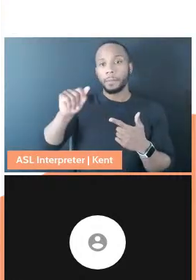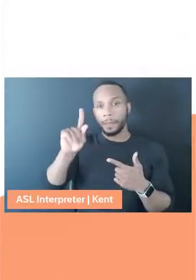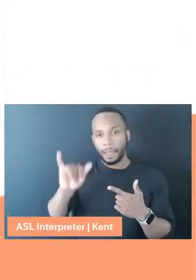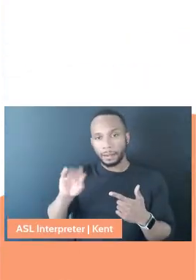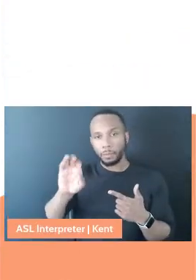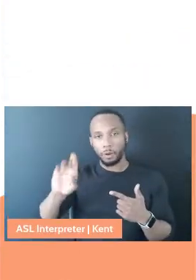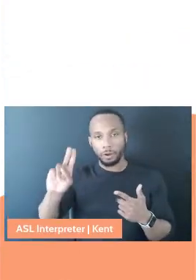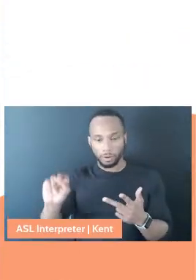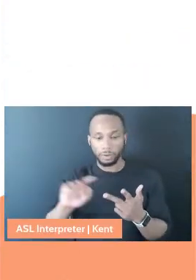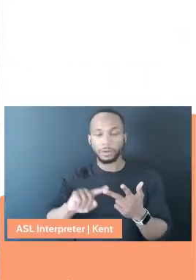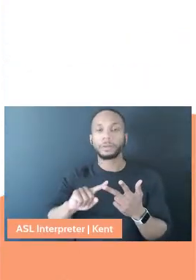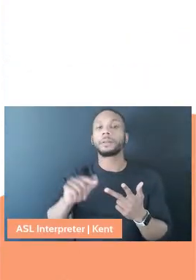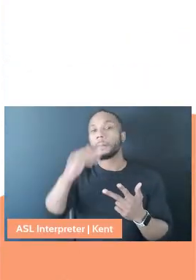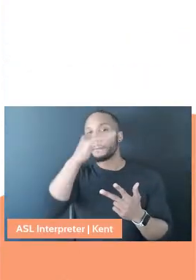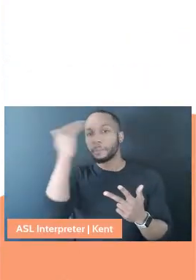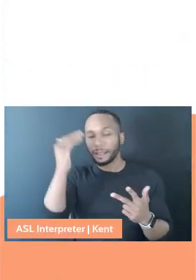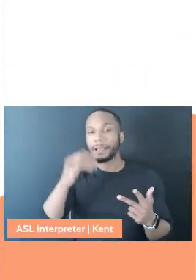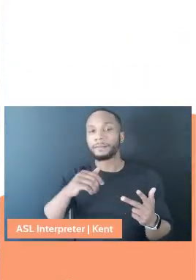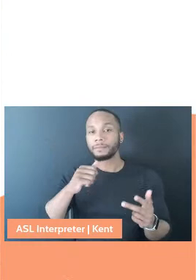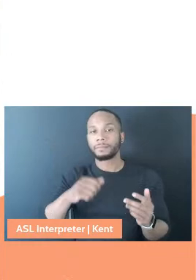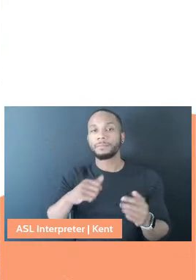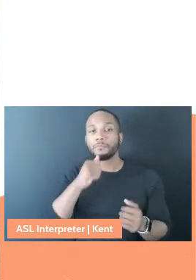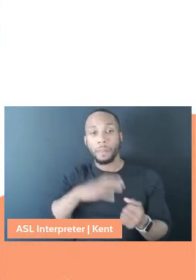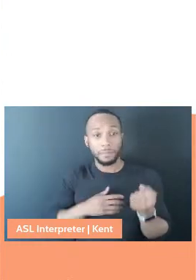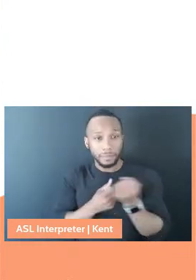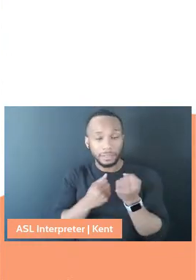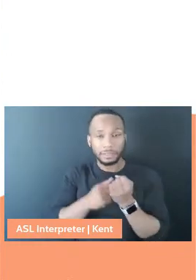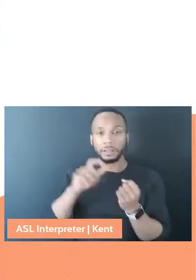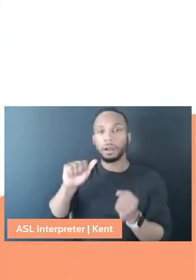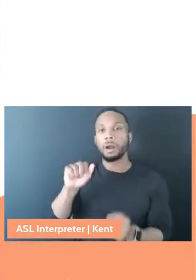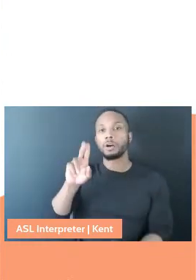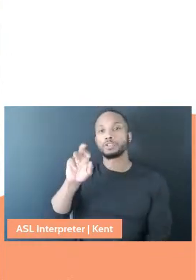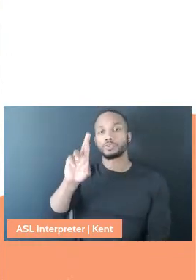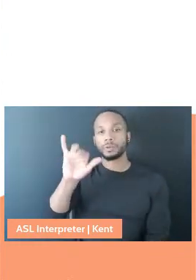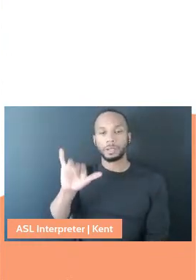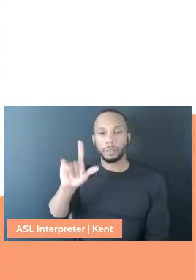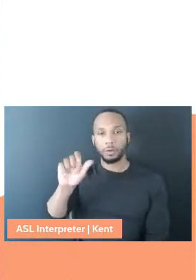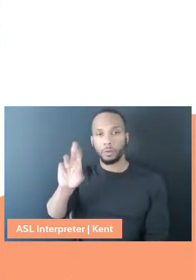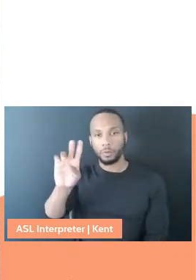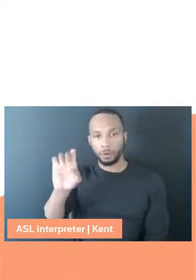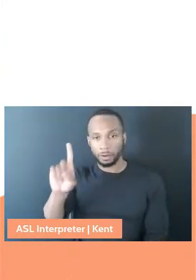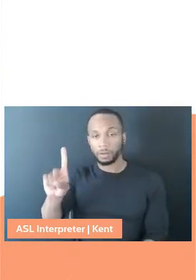Black feminists thinker, Audre Lorde, ranging from the mothers for welfare and wages for